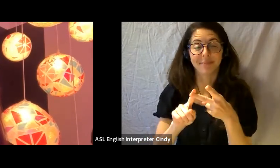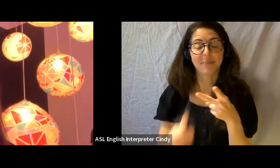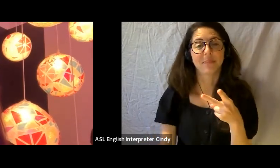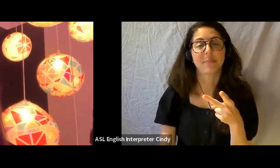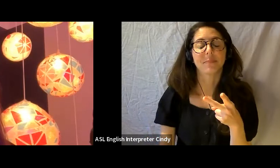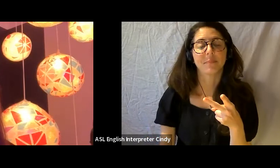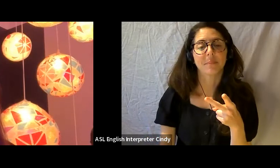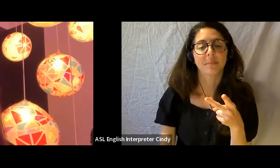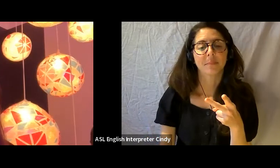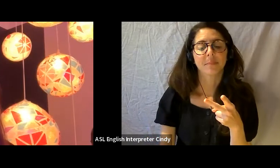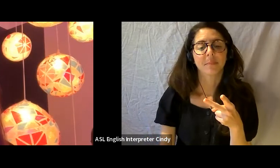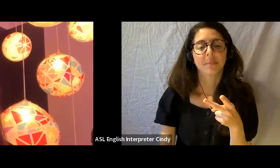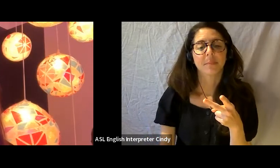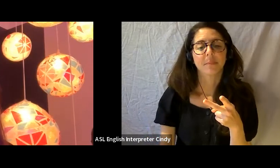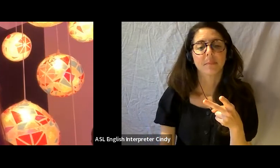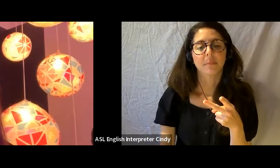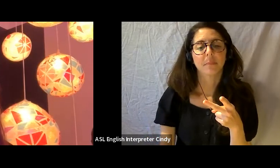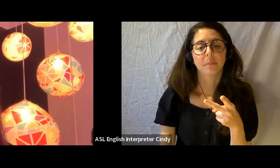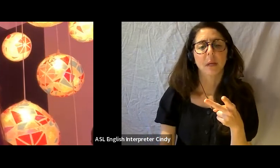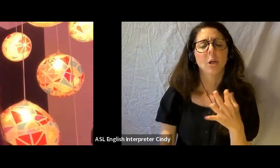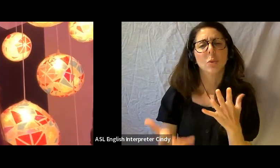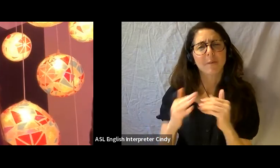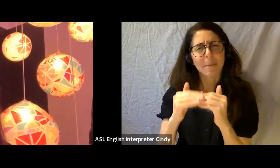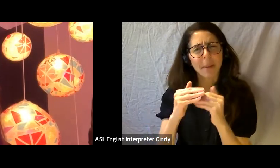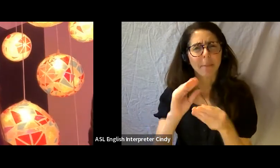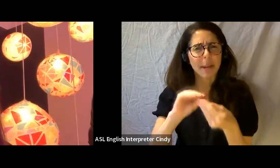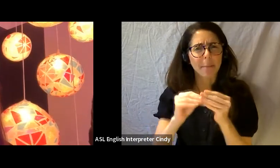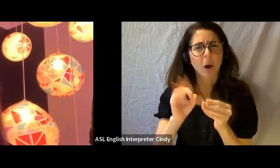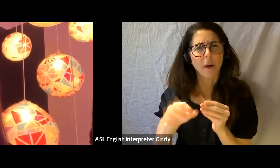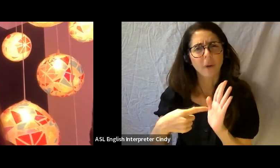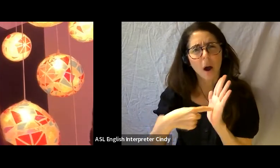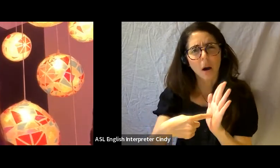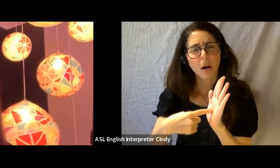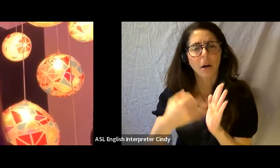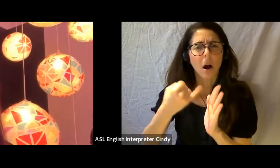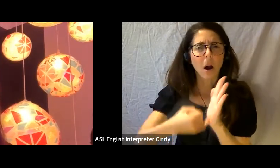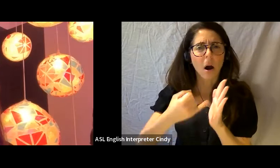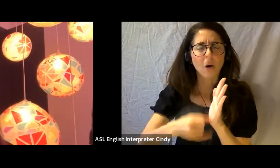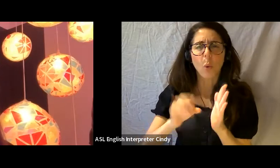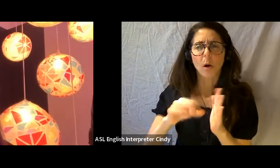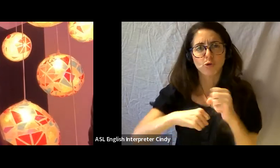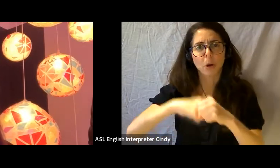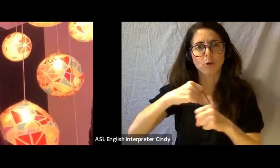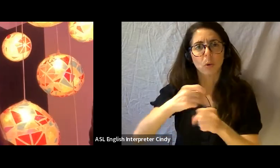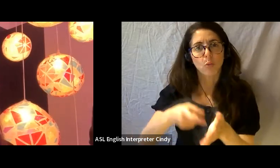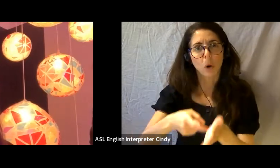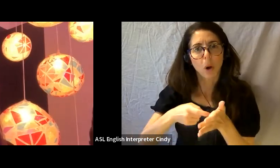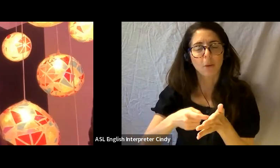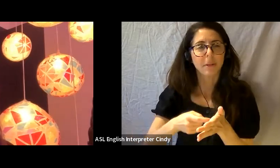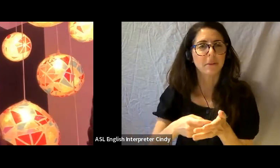is there a number of pieces, or any kind of structural requirements around that? Thank you